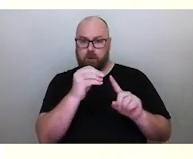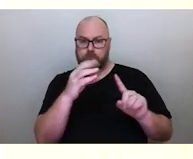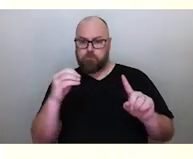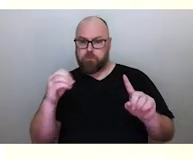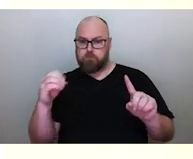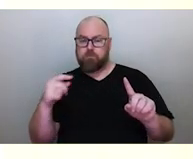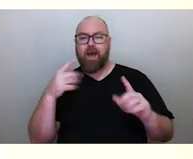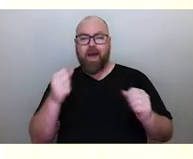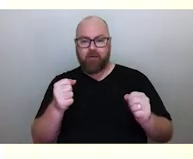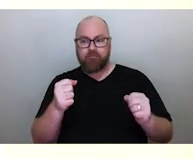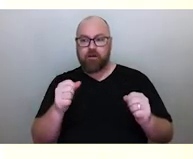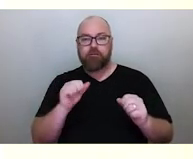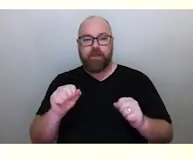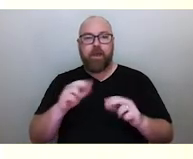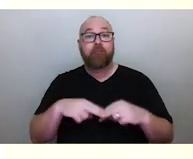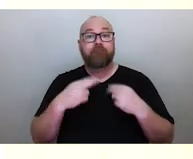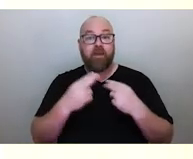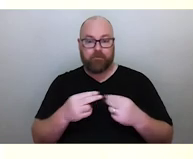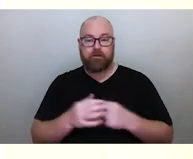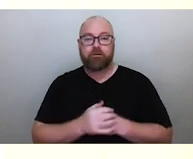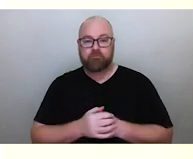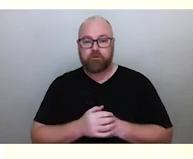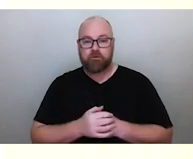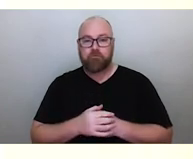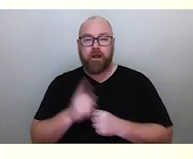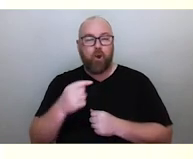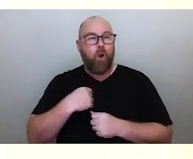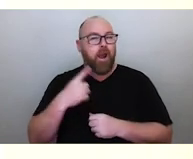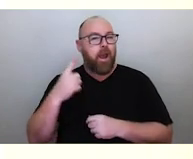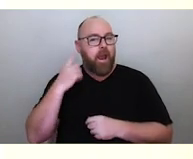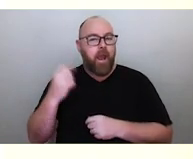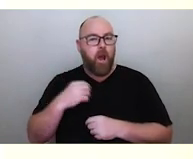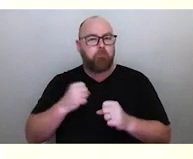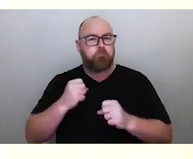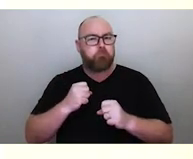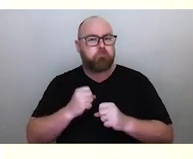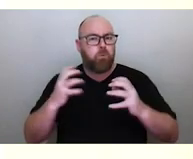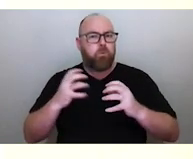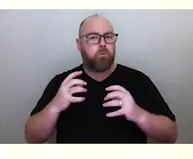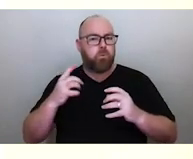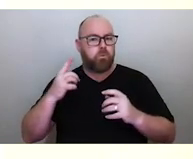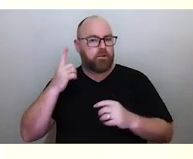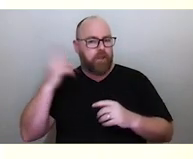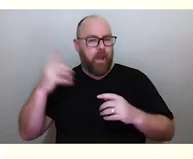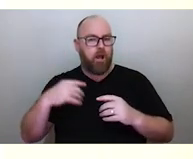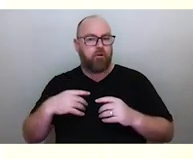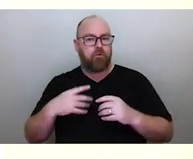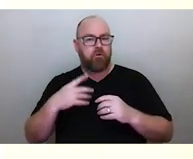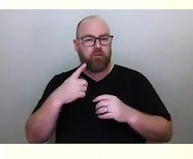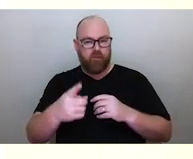But you always listen for the doom, the booming sound that tells you that person has reached their destination.